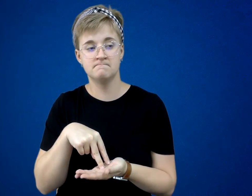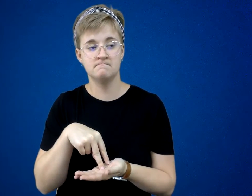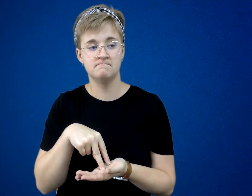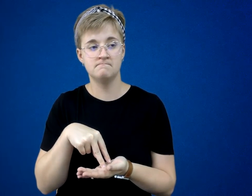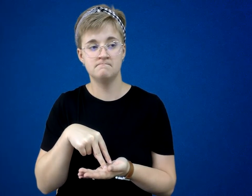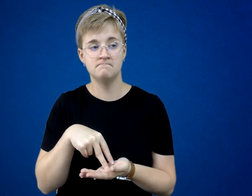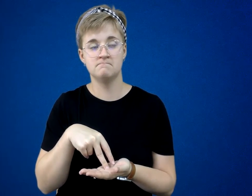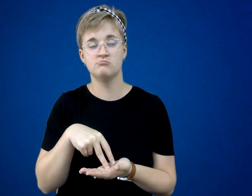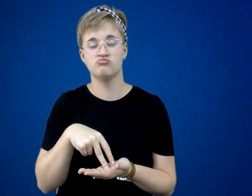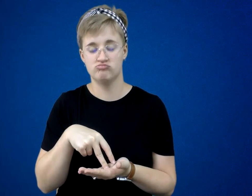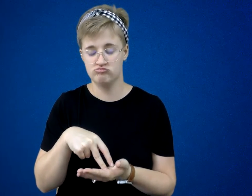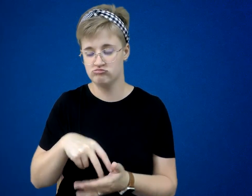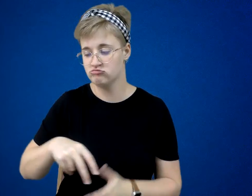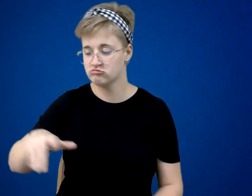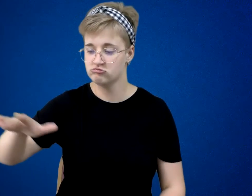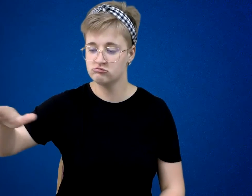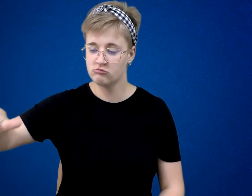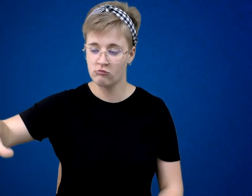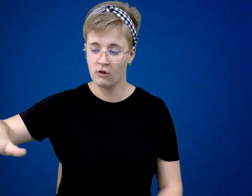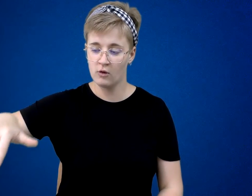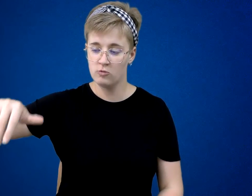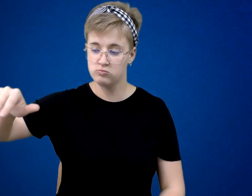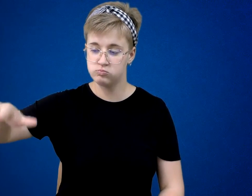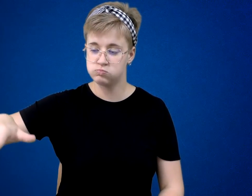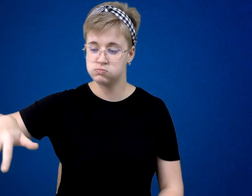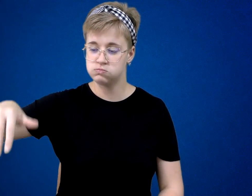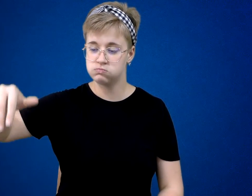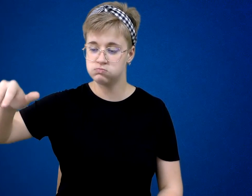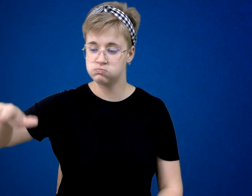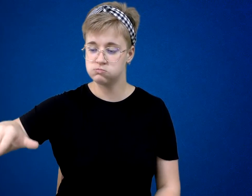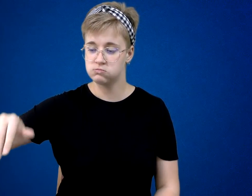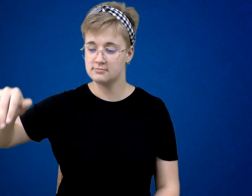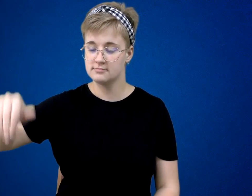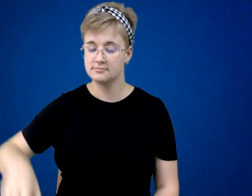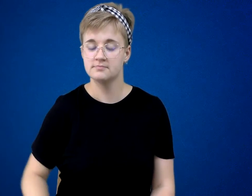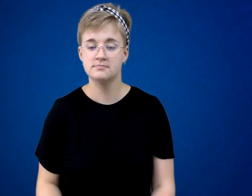massive hand and gently petted one of the Samoyeds.